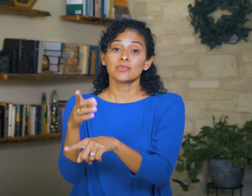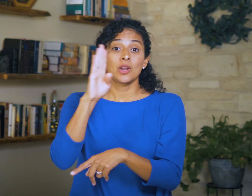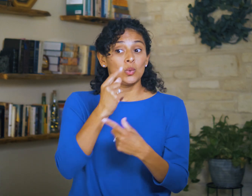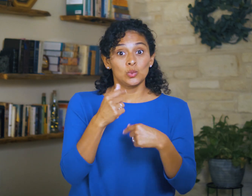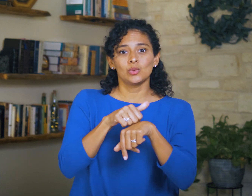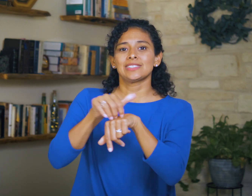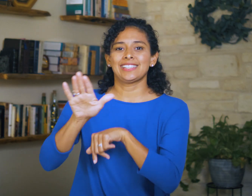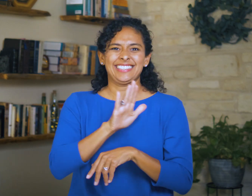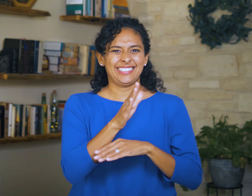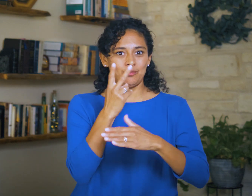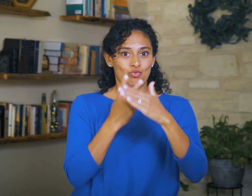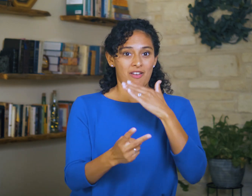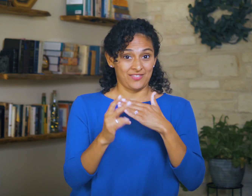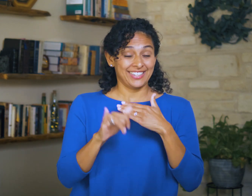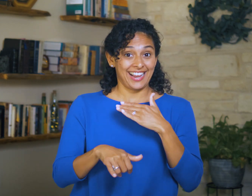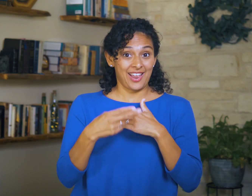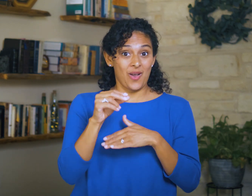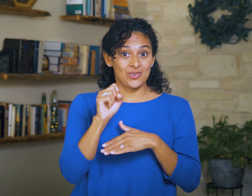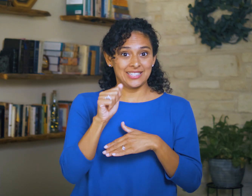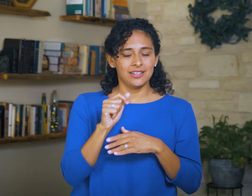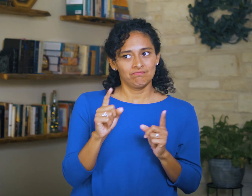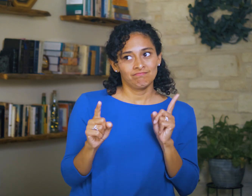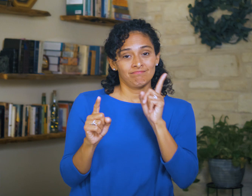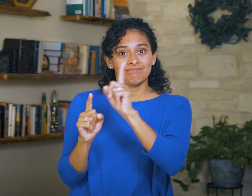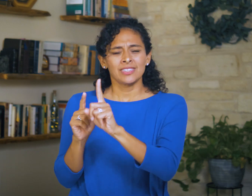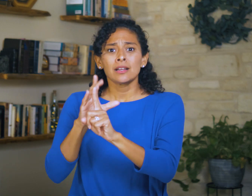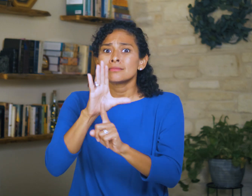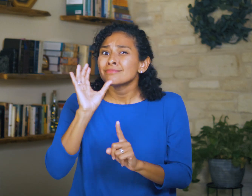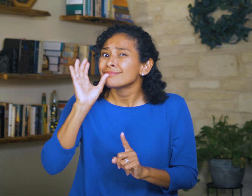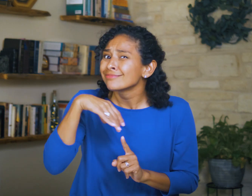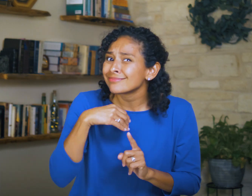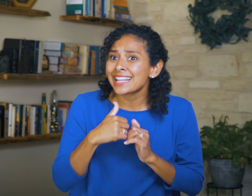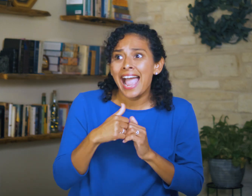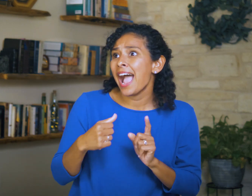God sends His prophet to intervene in an unusual way—